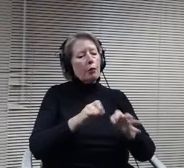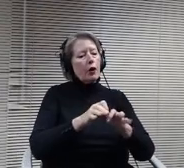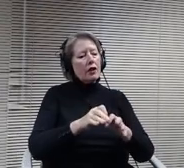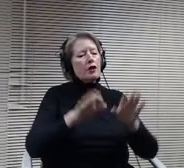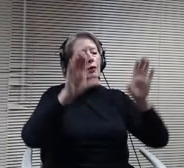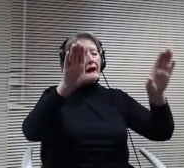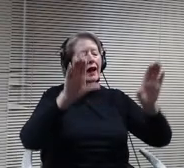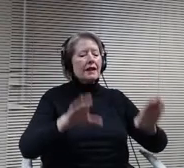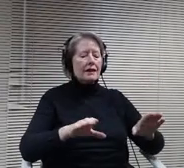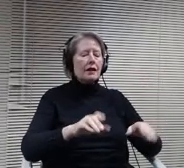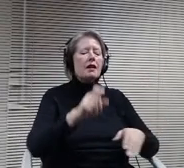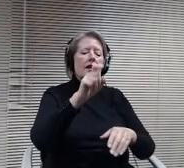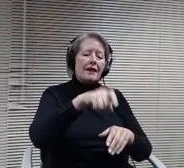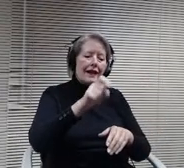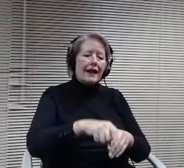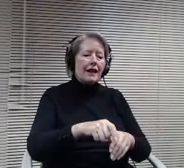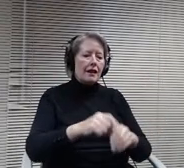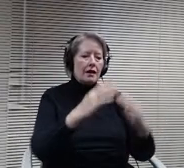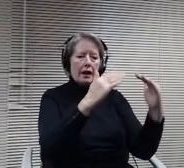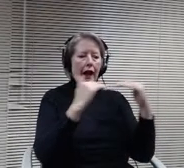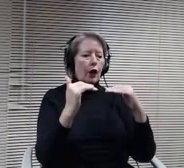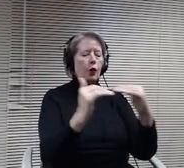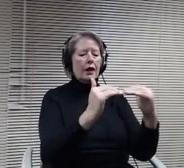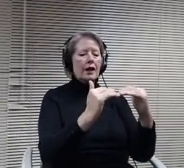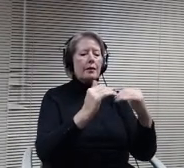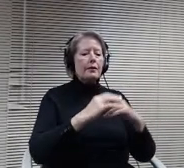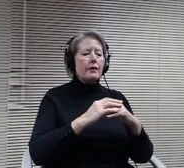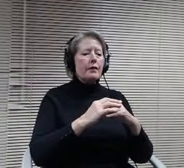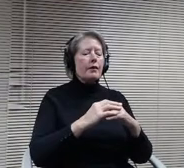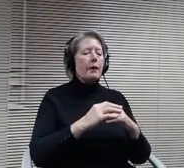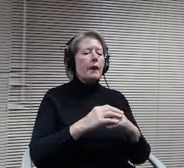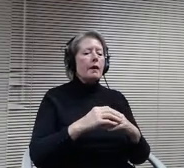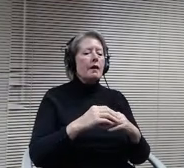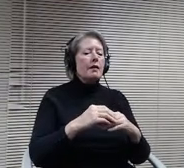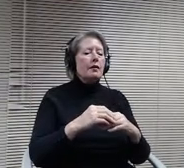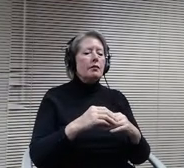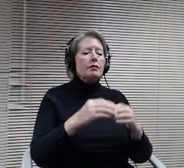and materials. The oversight of this policy is the lack of an